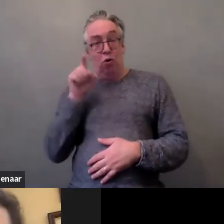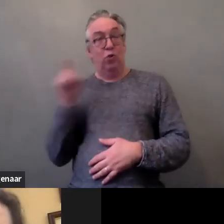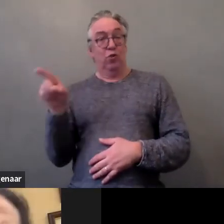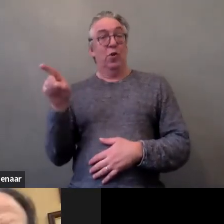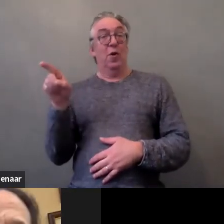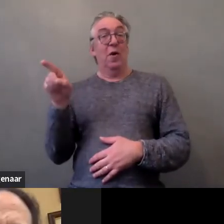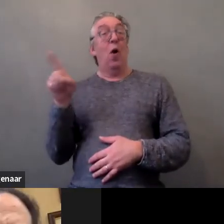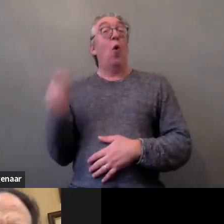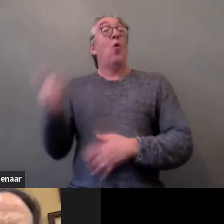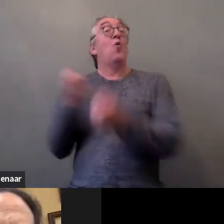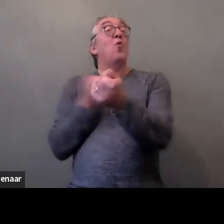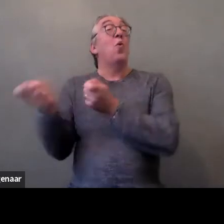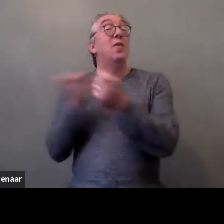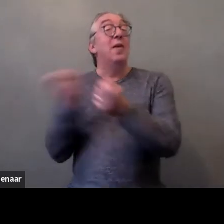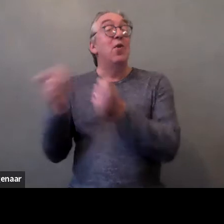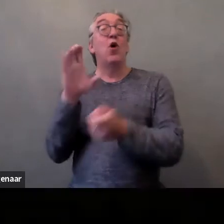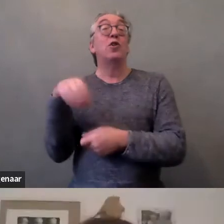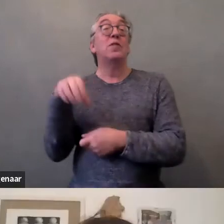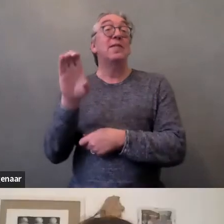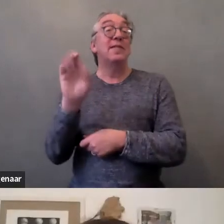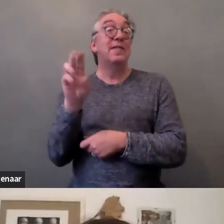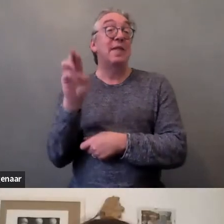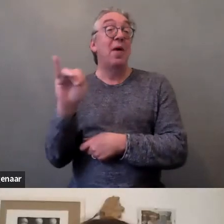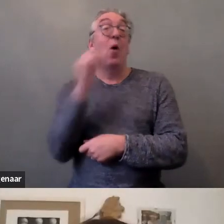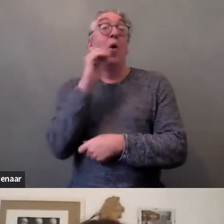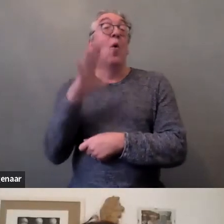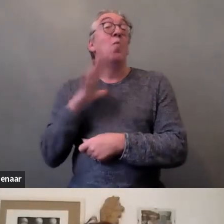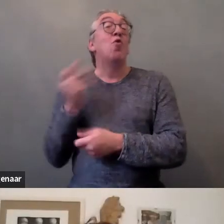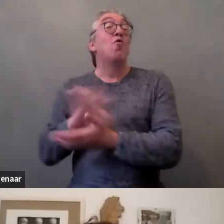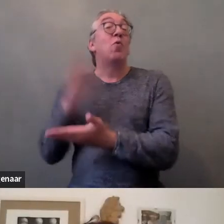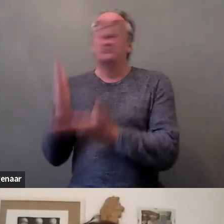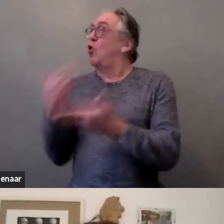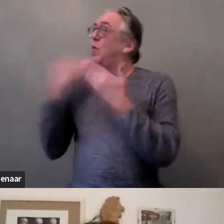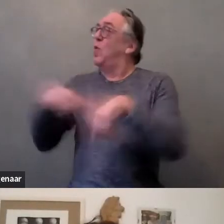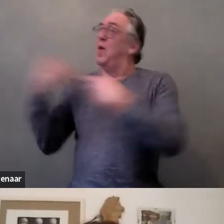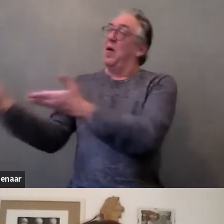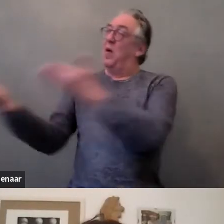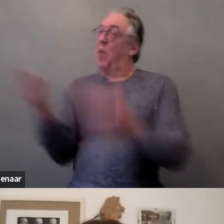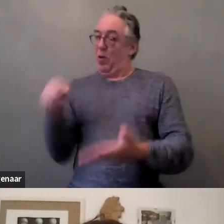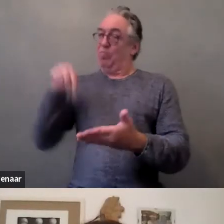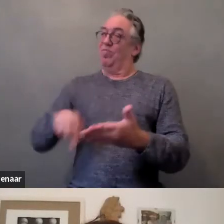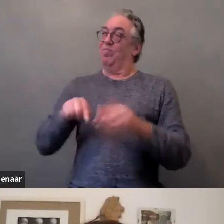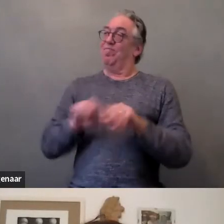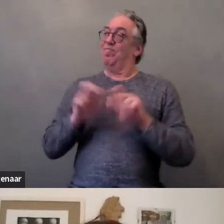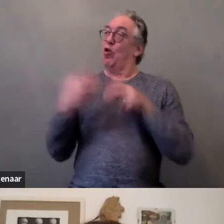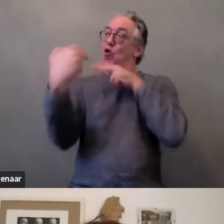Isabel, welcome to this webinar organised by the EDF. Thank you very much for your presence today.